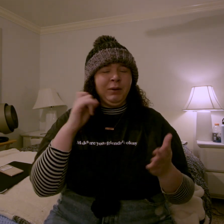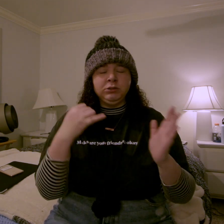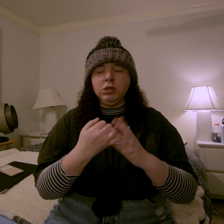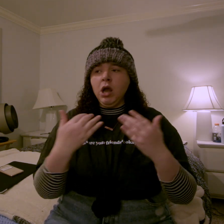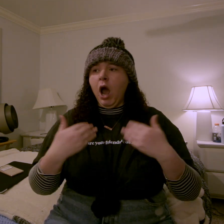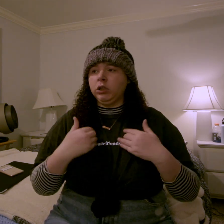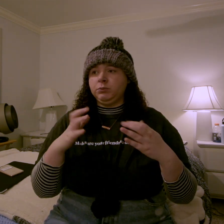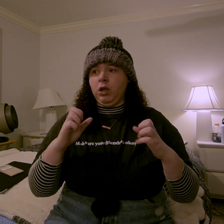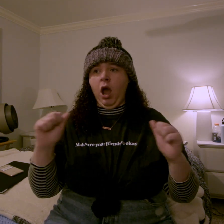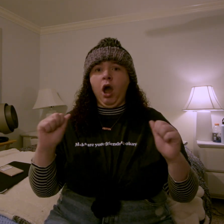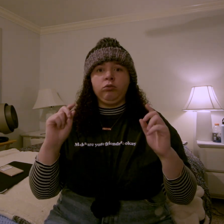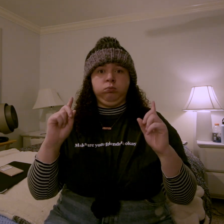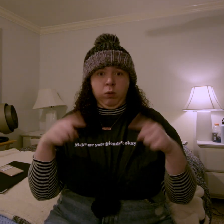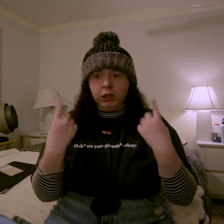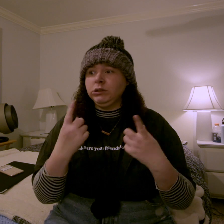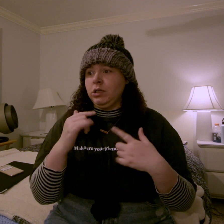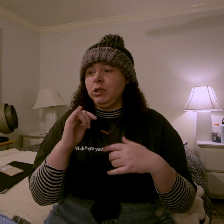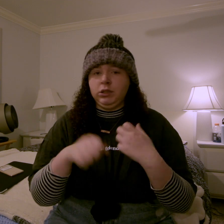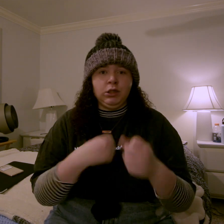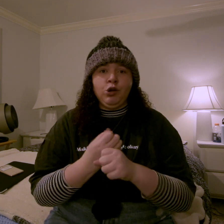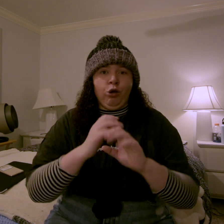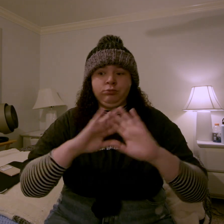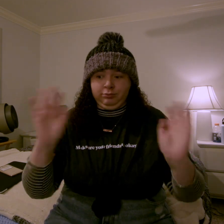because it has been a crazy year